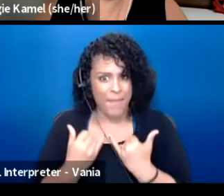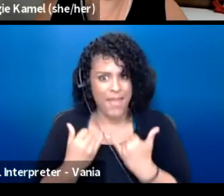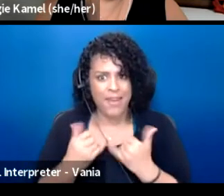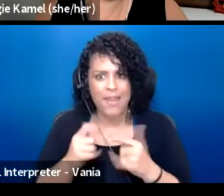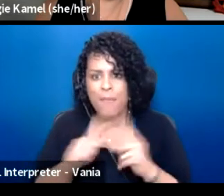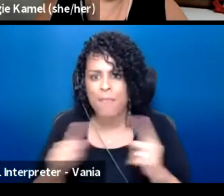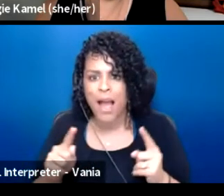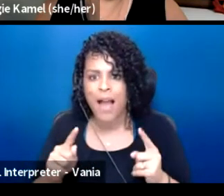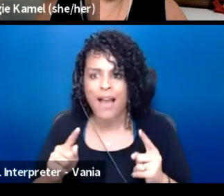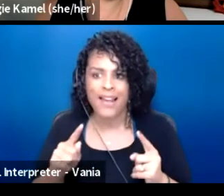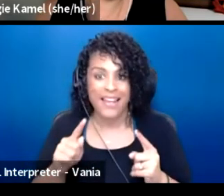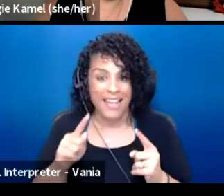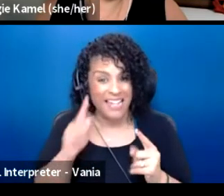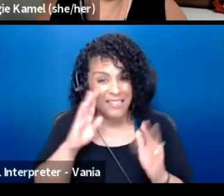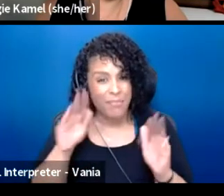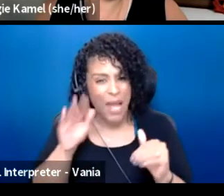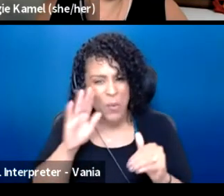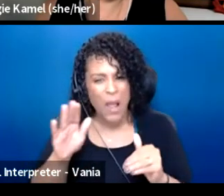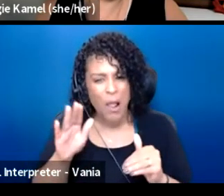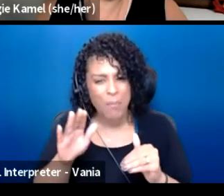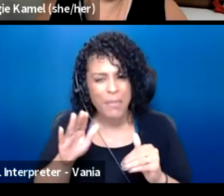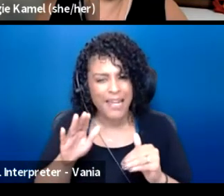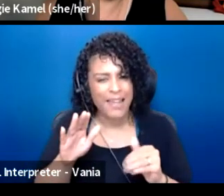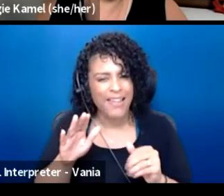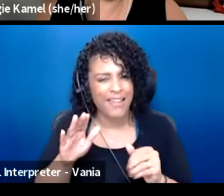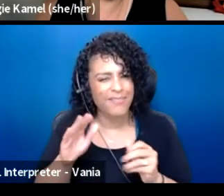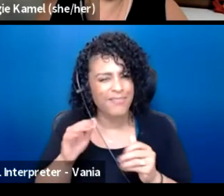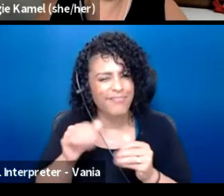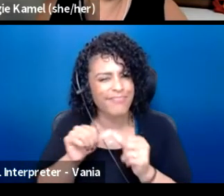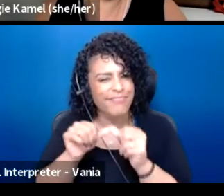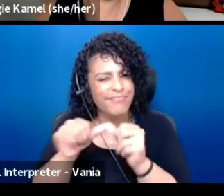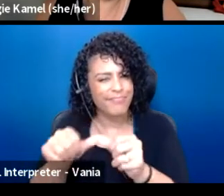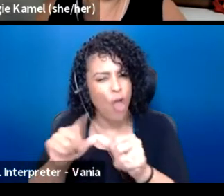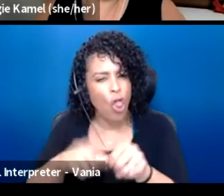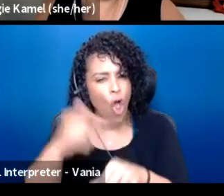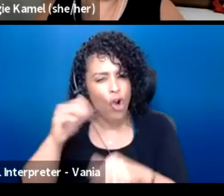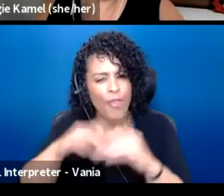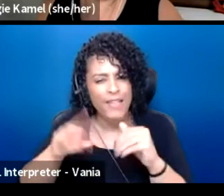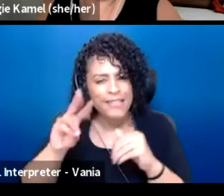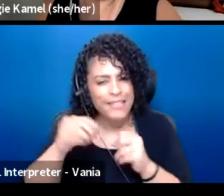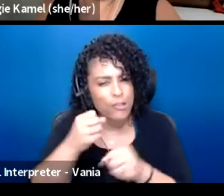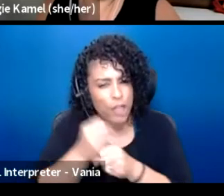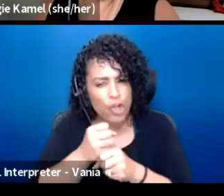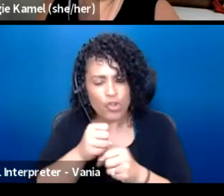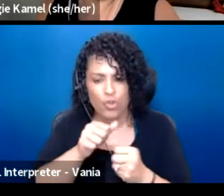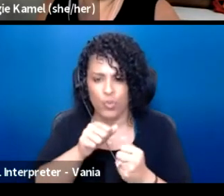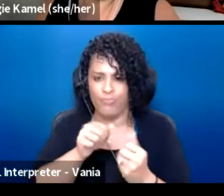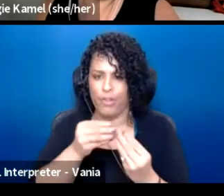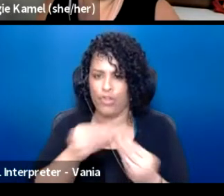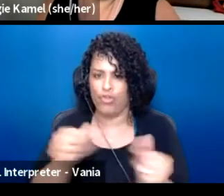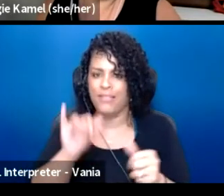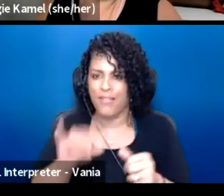that it's gonna take longer than 60 years to address. So really moving into that radical imaginary